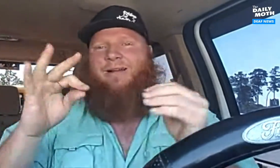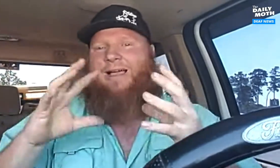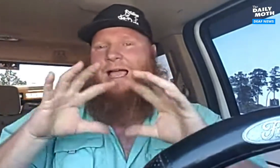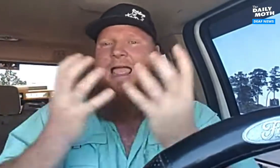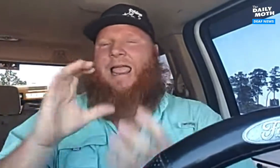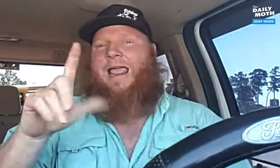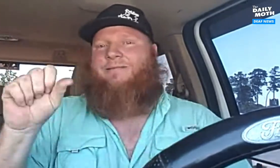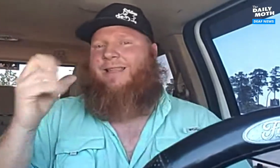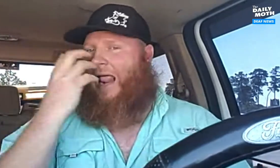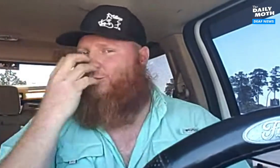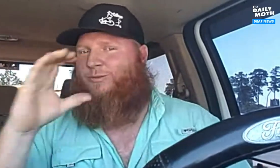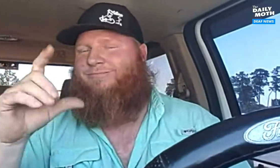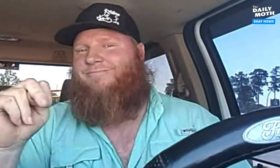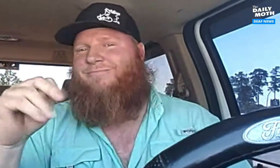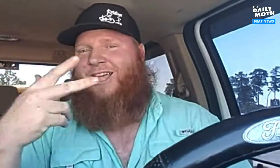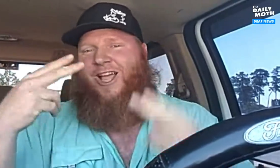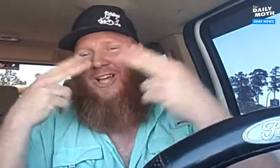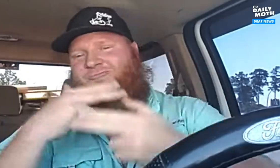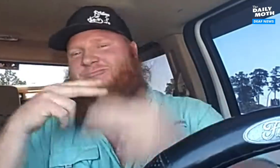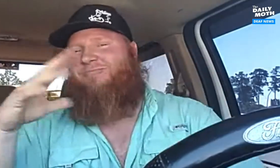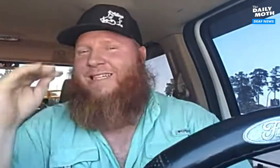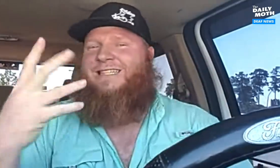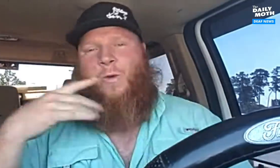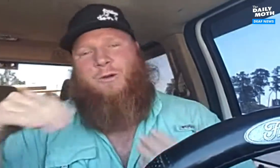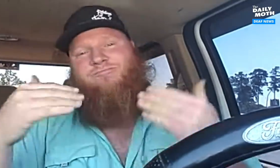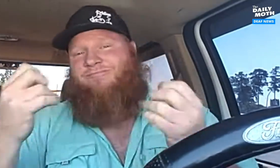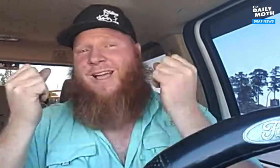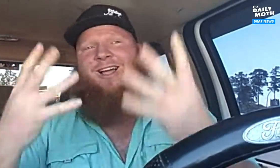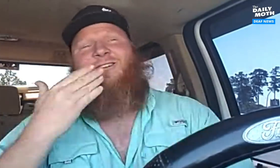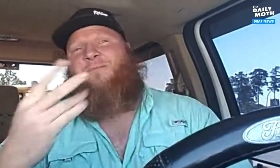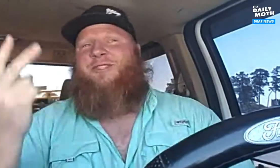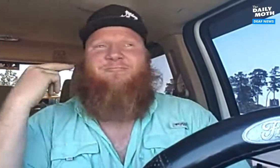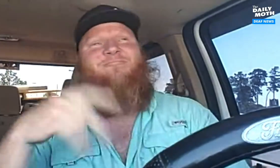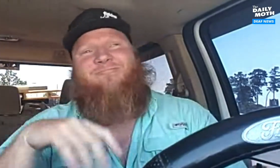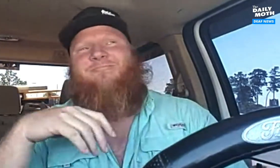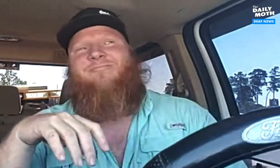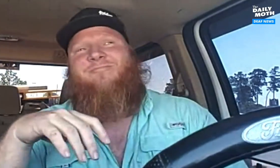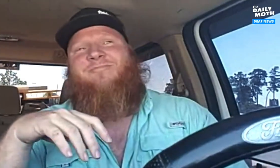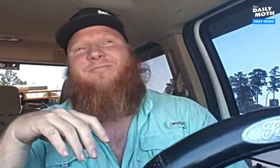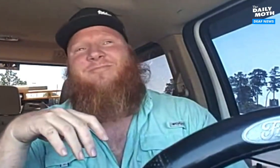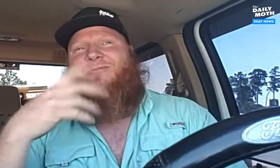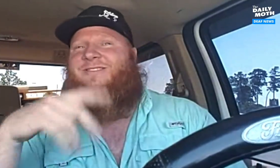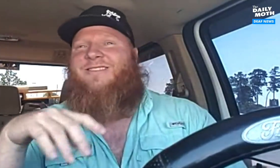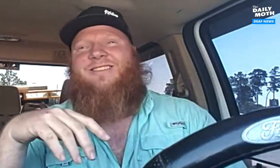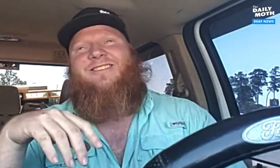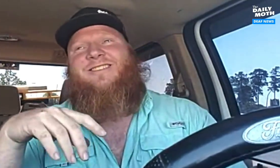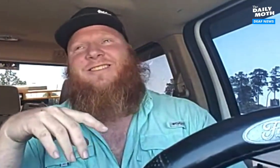He was more of a class clown, a practical joker. There's a lot of real good memories.